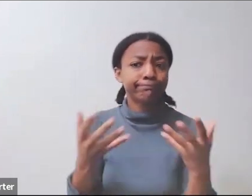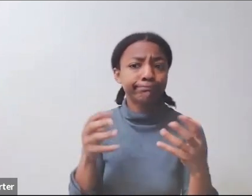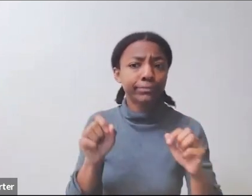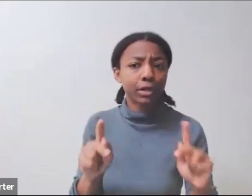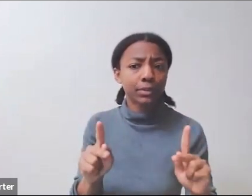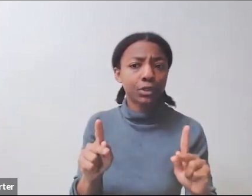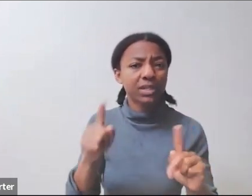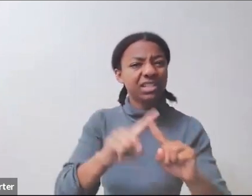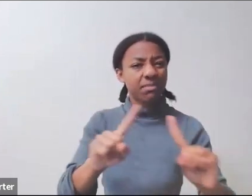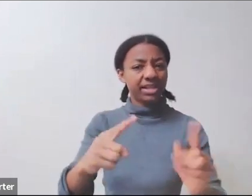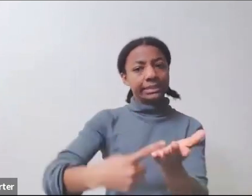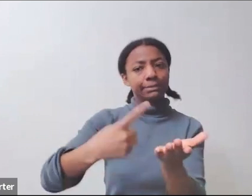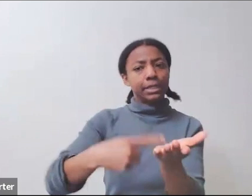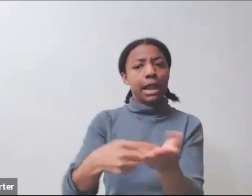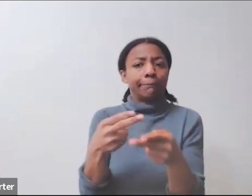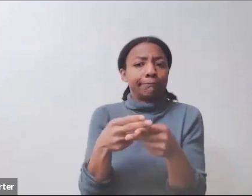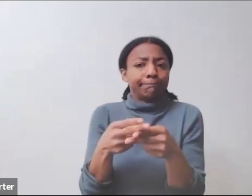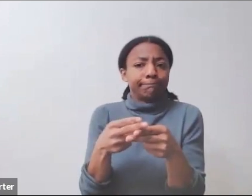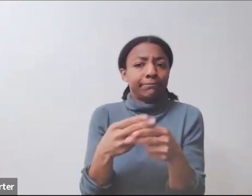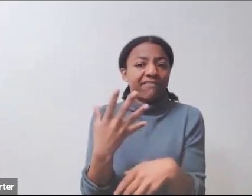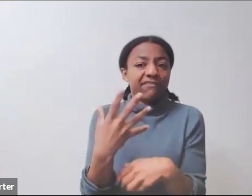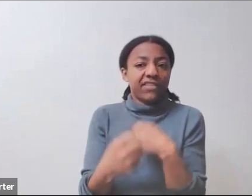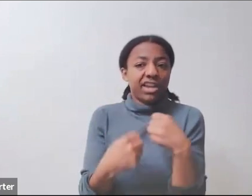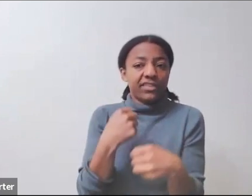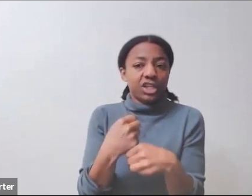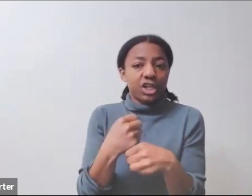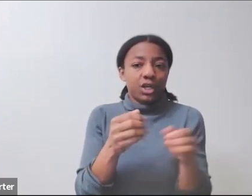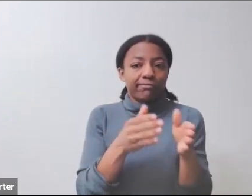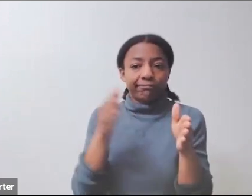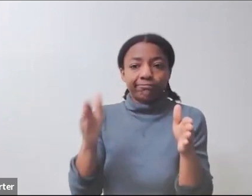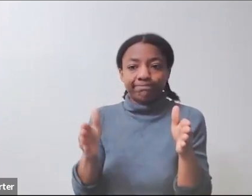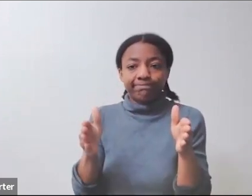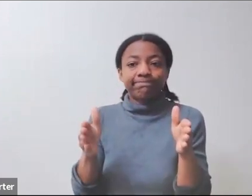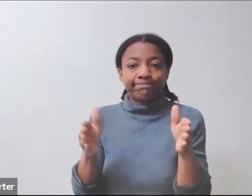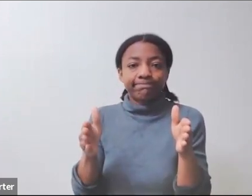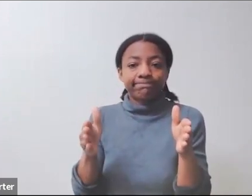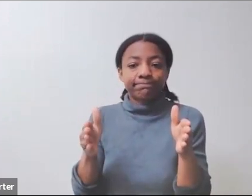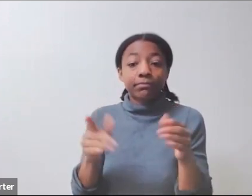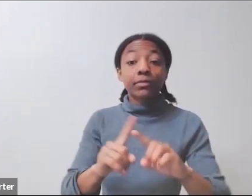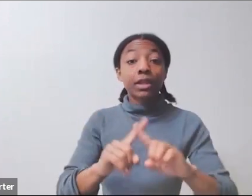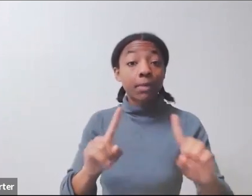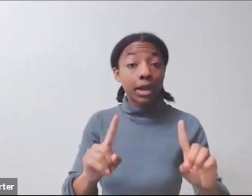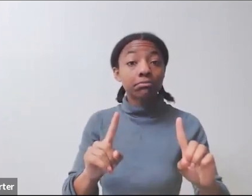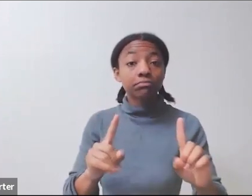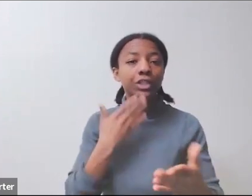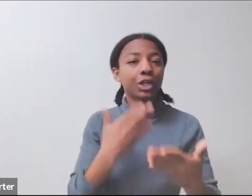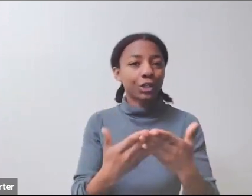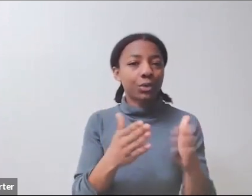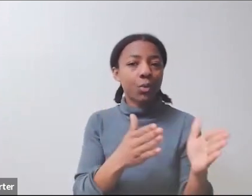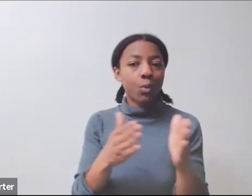I think it's what, like five years. Again, that's a way to become a known quantity and reach out to other parts